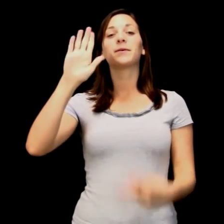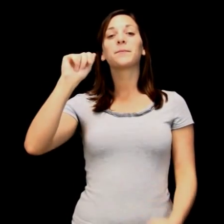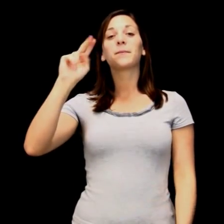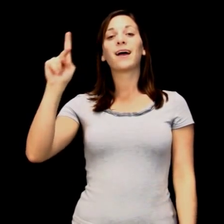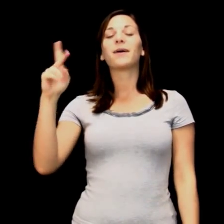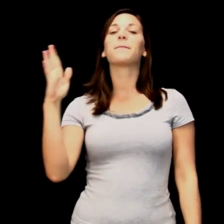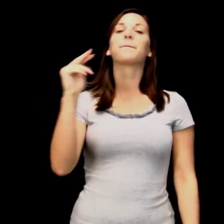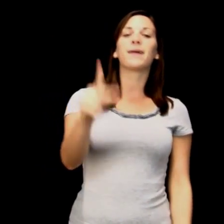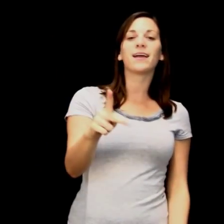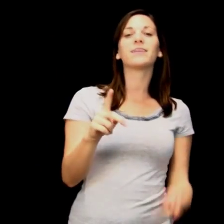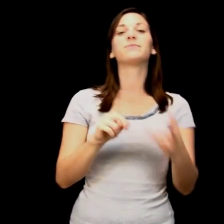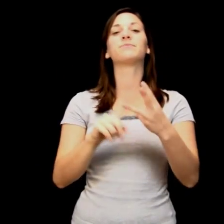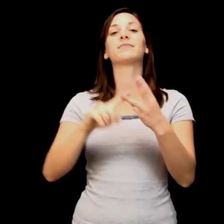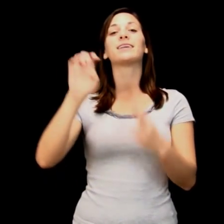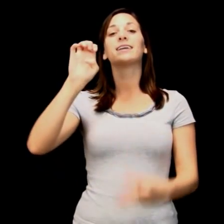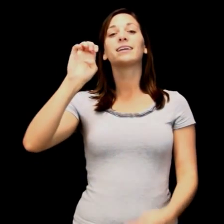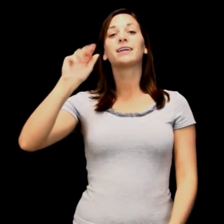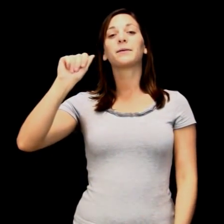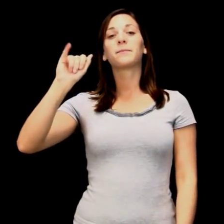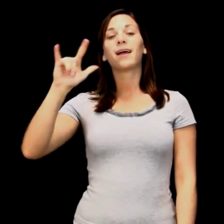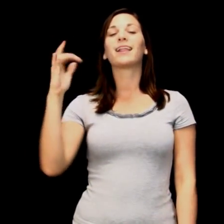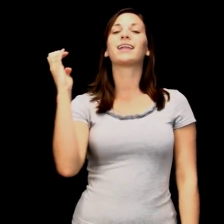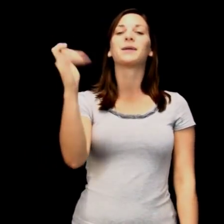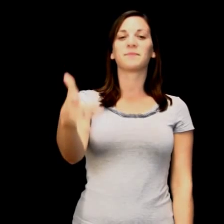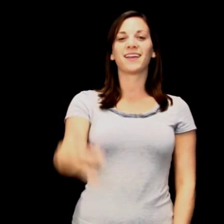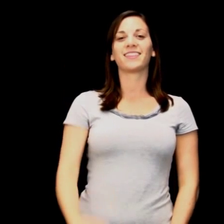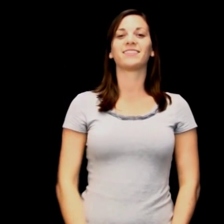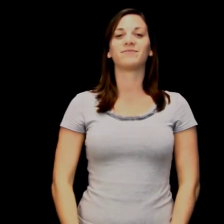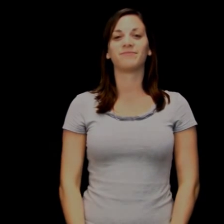E-M-A-I-L became #EMAIL .